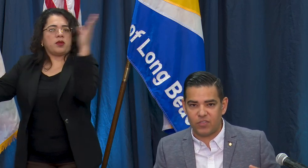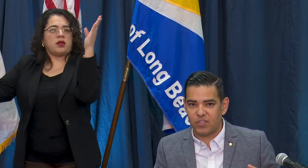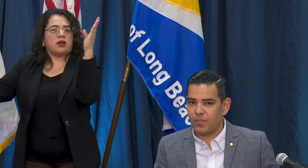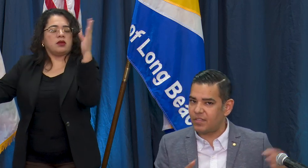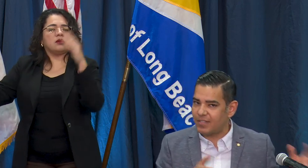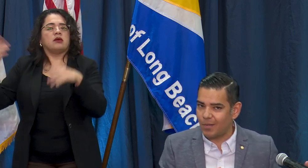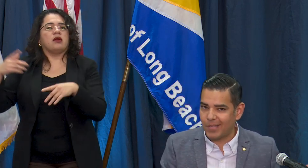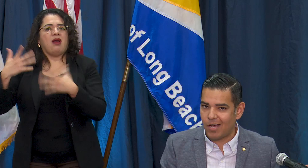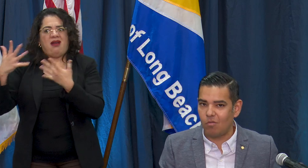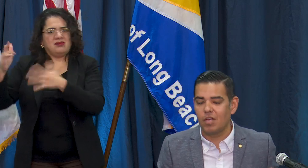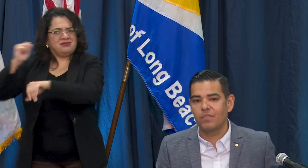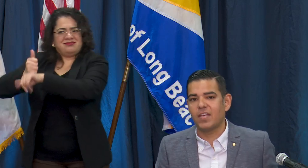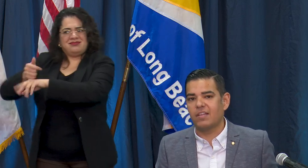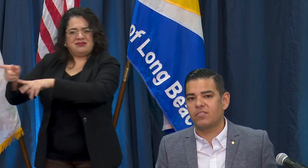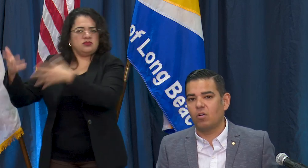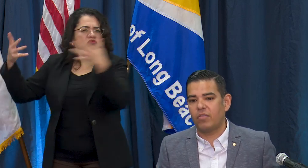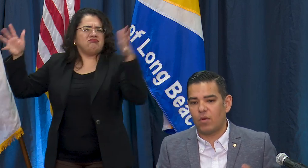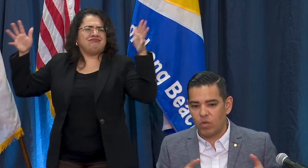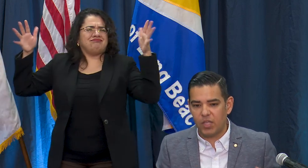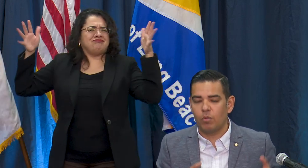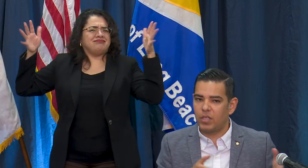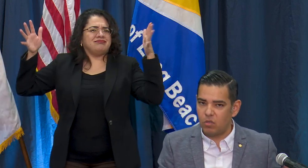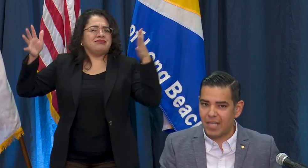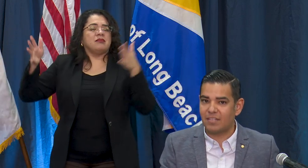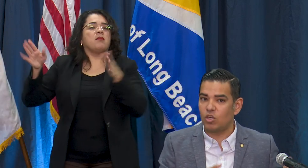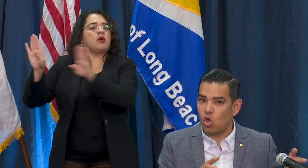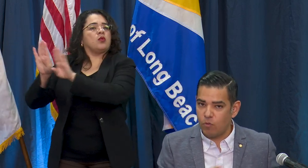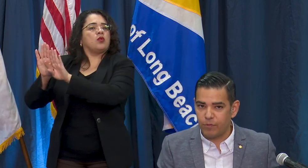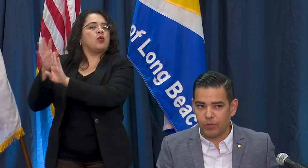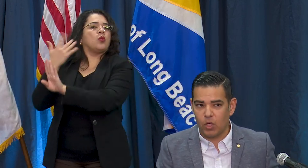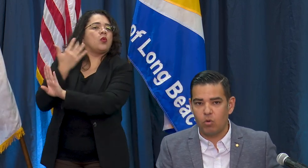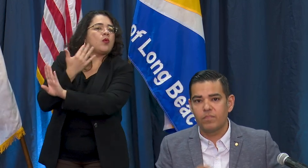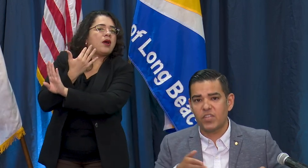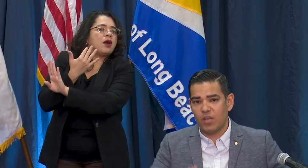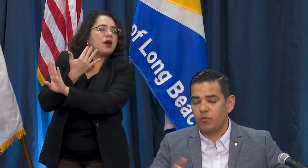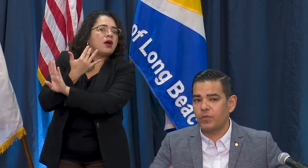set this up, it's set up now and so that really will be used as an overflow if we